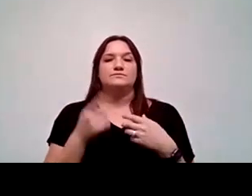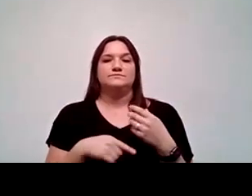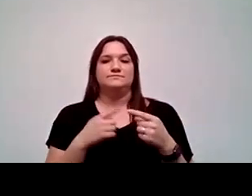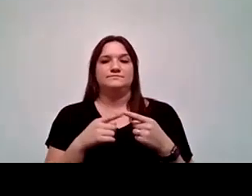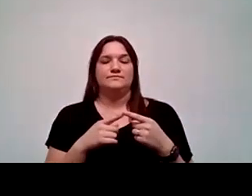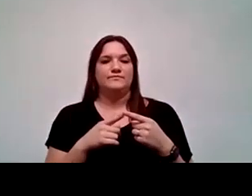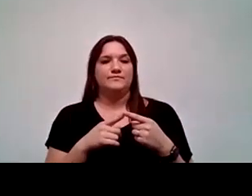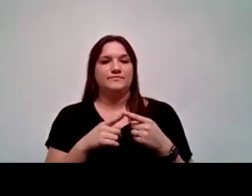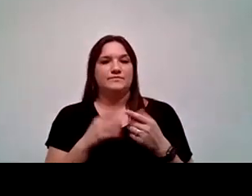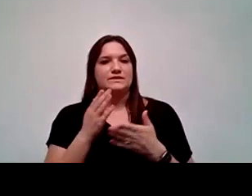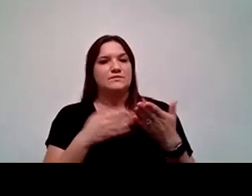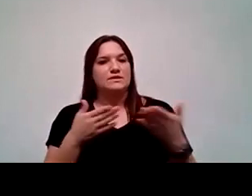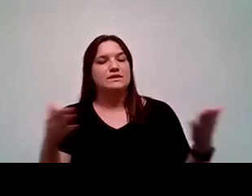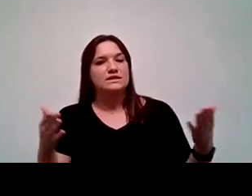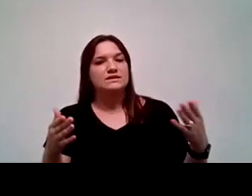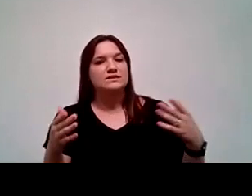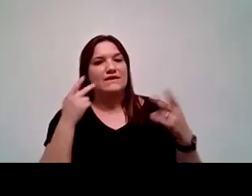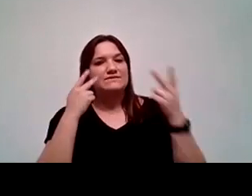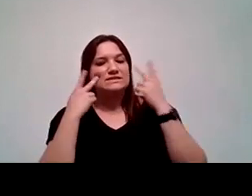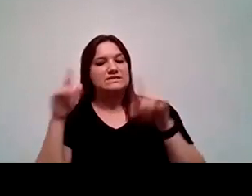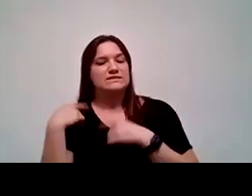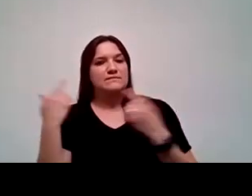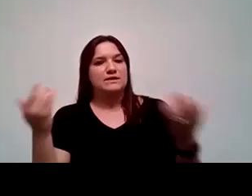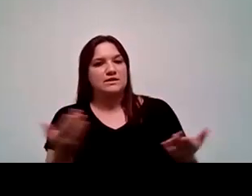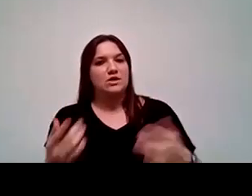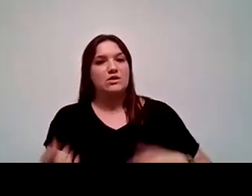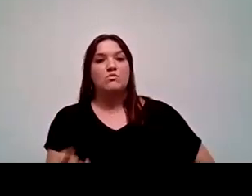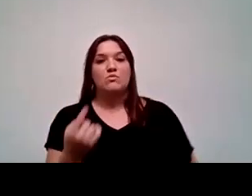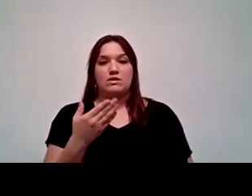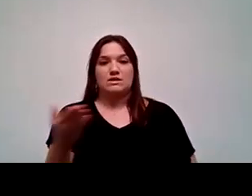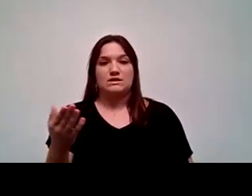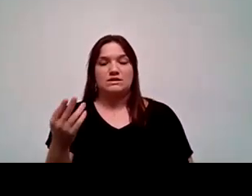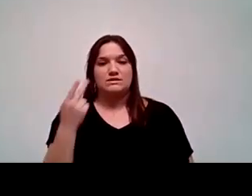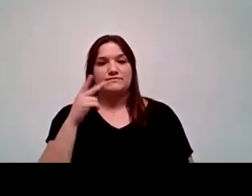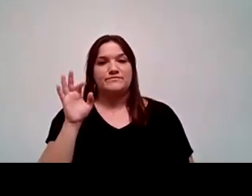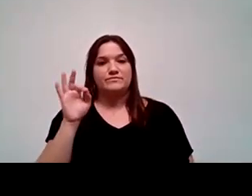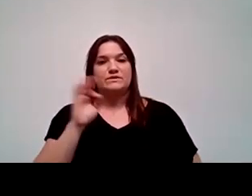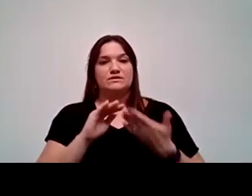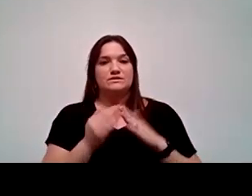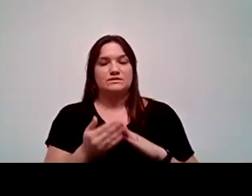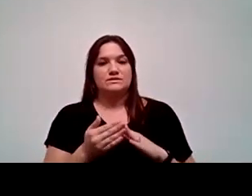some of the things that I've been I've seen since I've been here. And one is, of course, Fresno City's men of color.